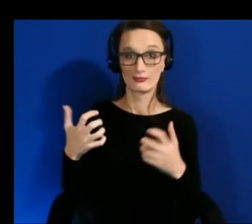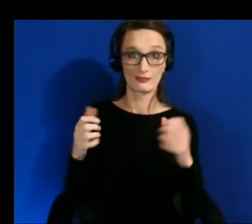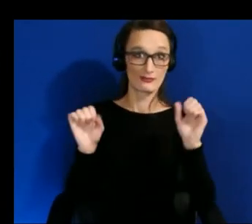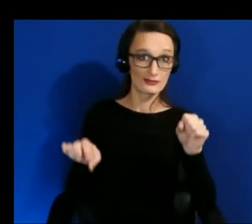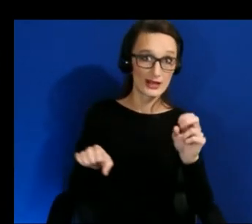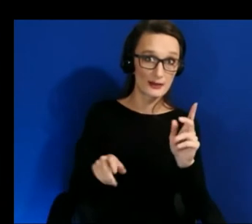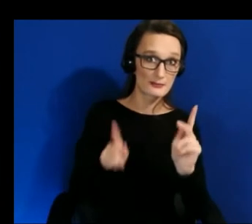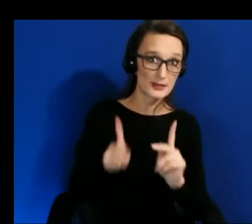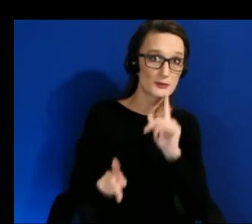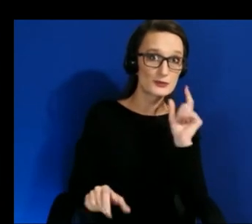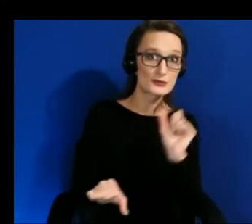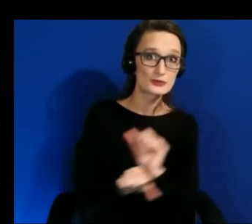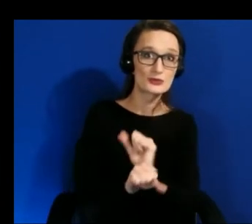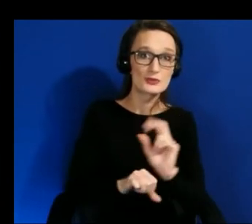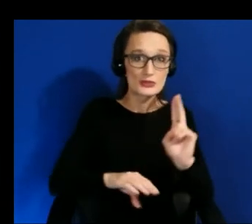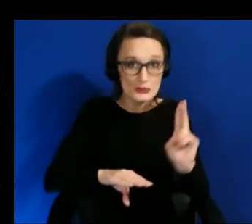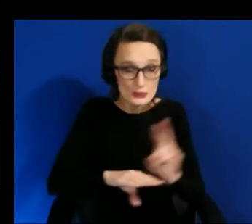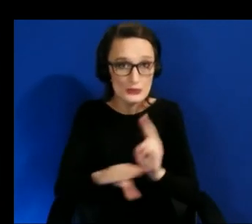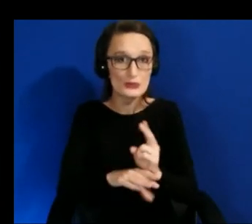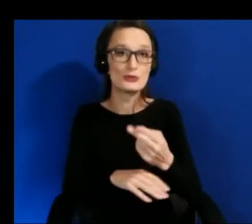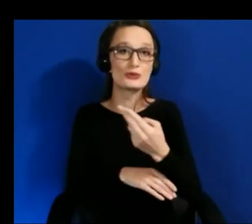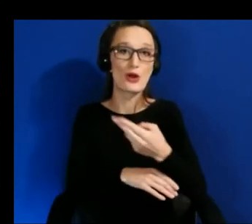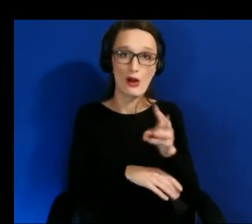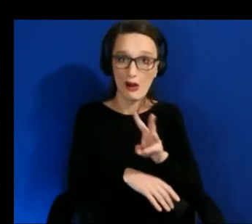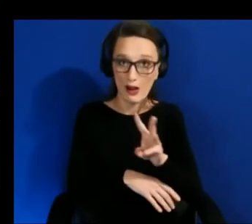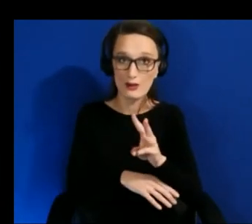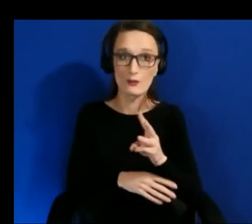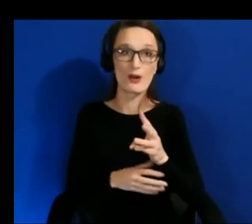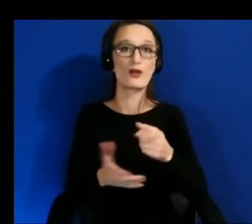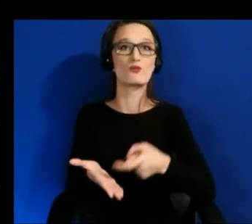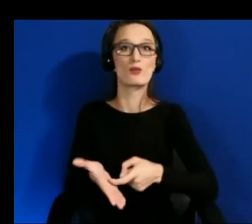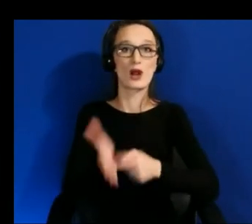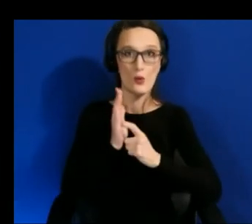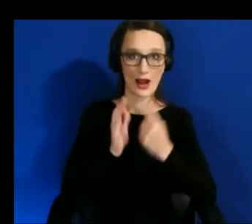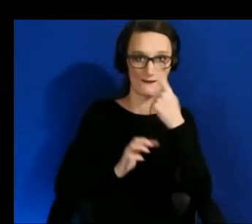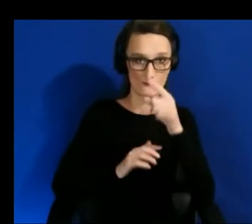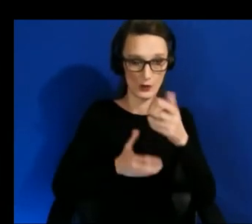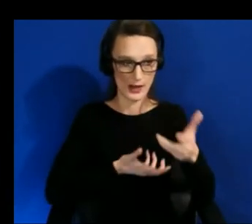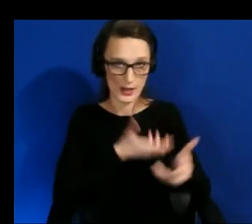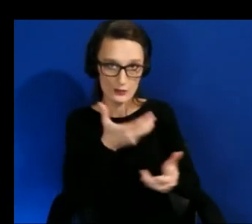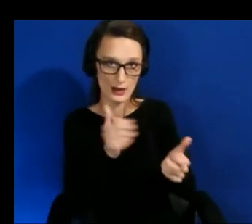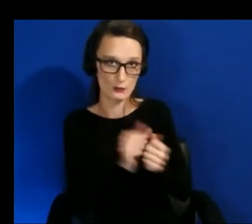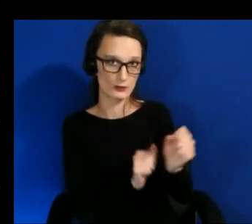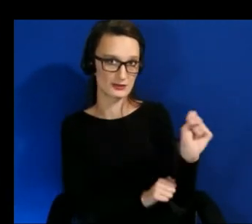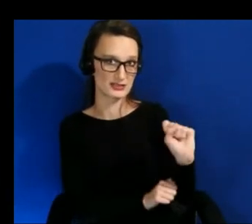the software so we've tried some type of investigations early on to get past this so